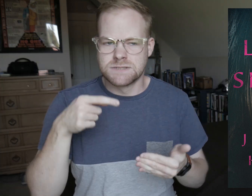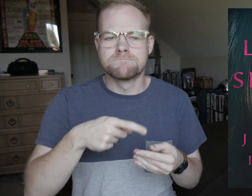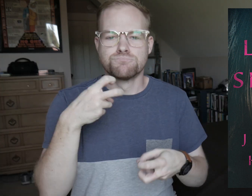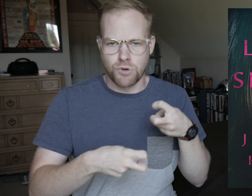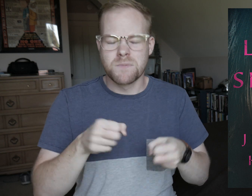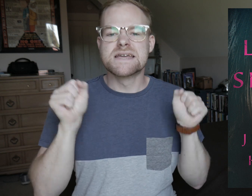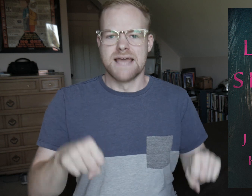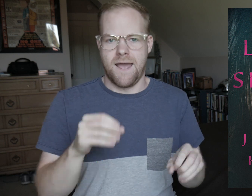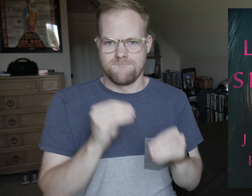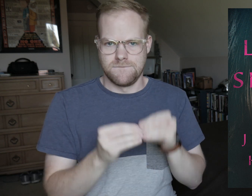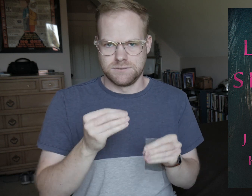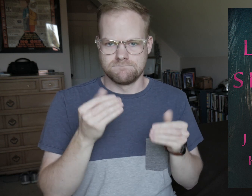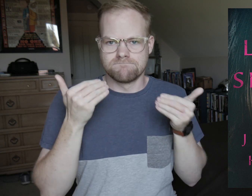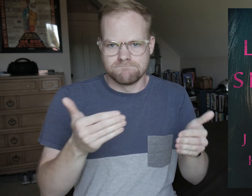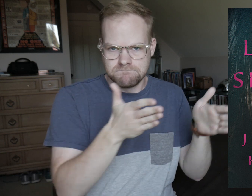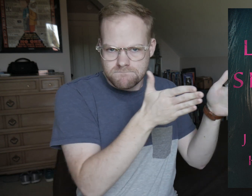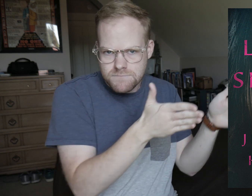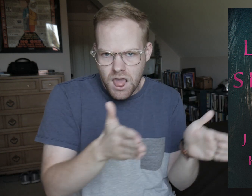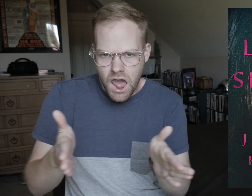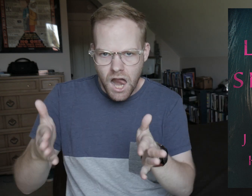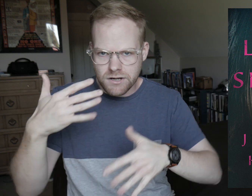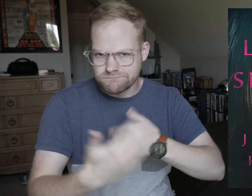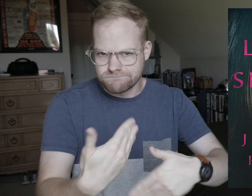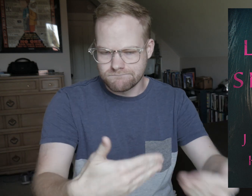This is a problem she can *fix* and sets a plan in motion.